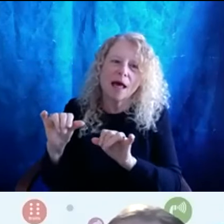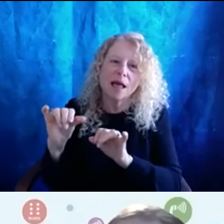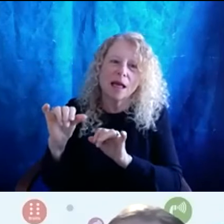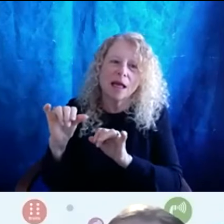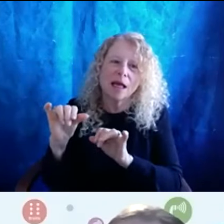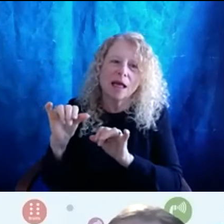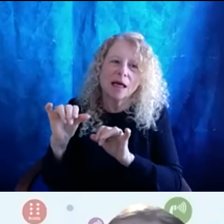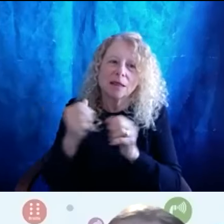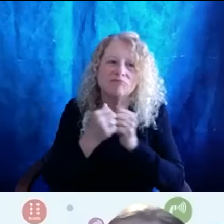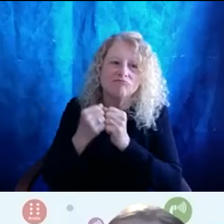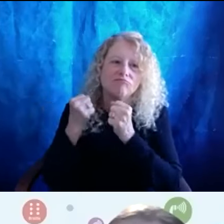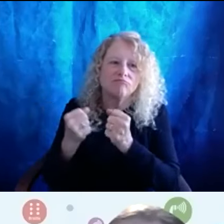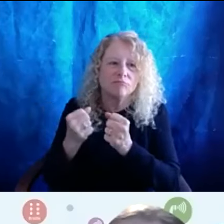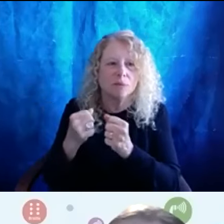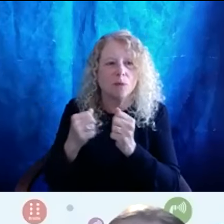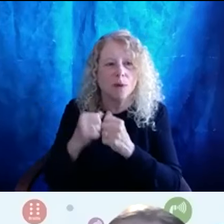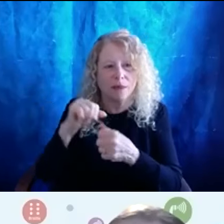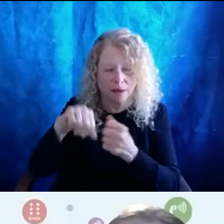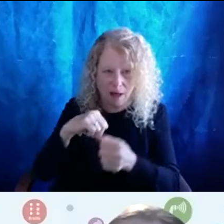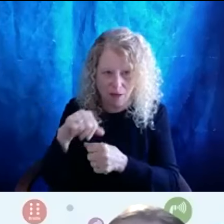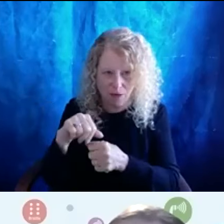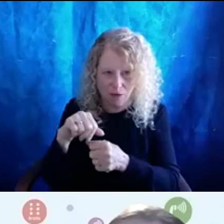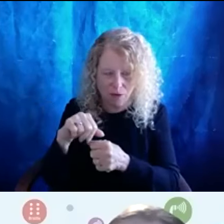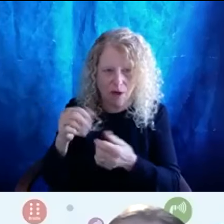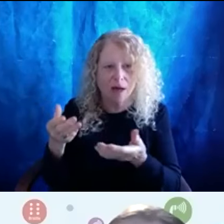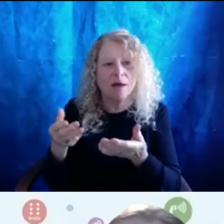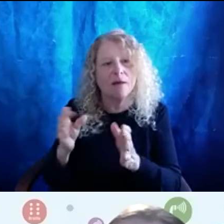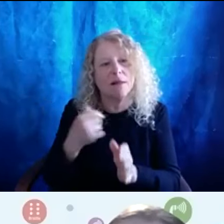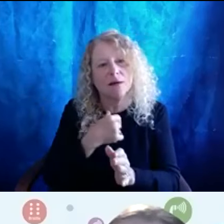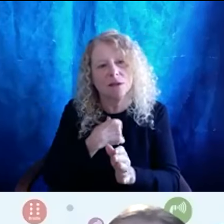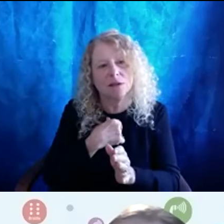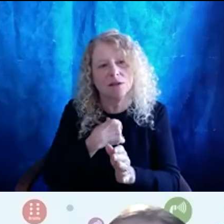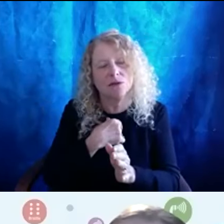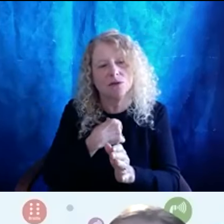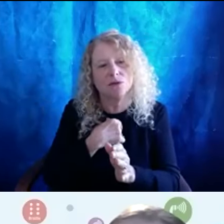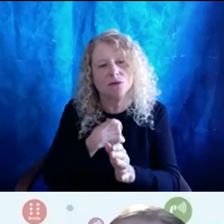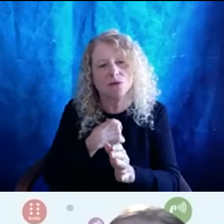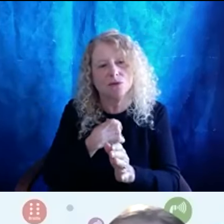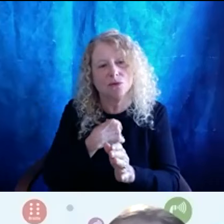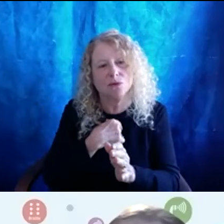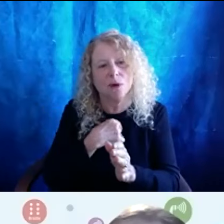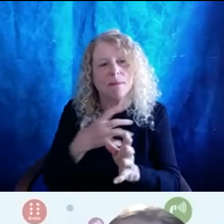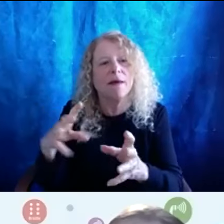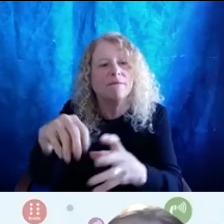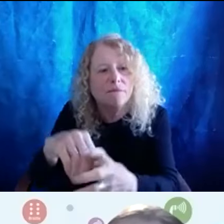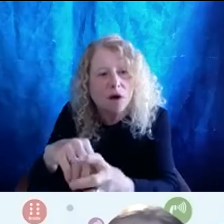solidarity with one another. That allows us to both lean in and lean back when when it's just been too